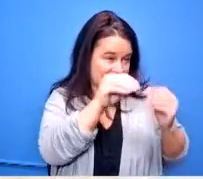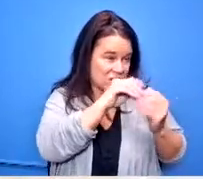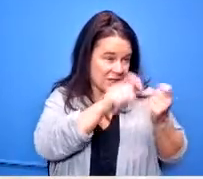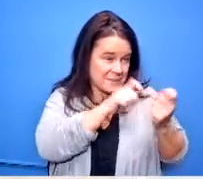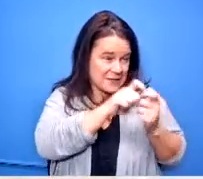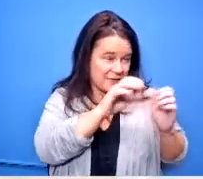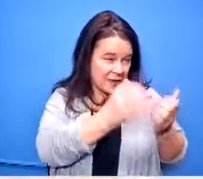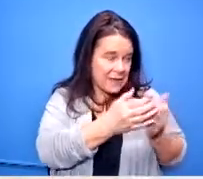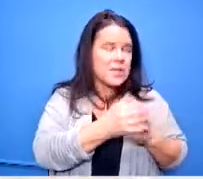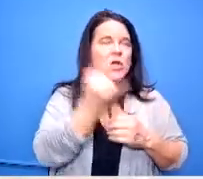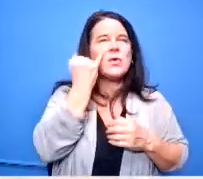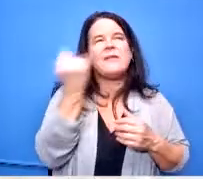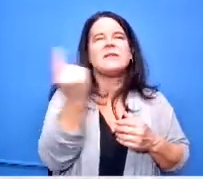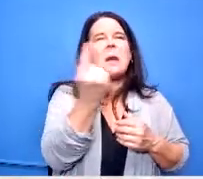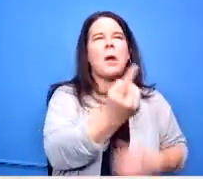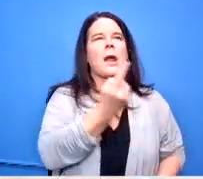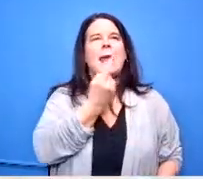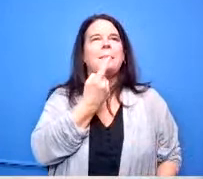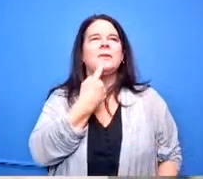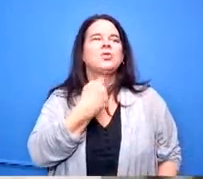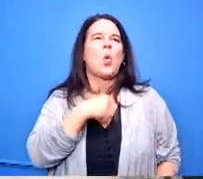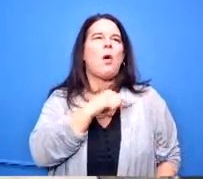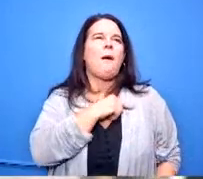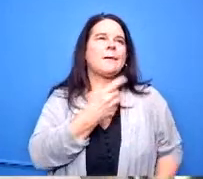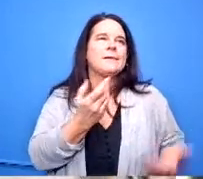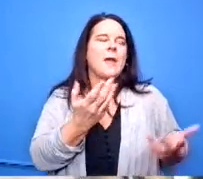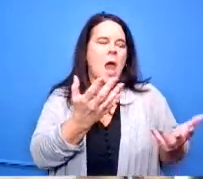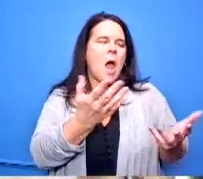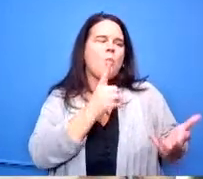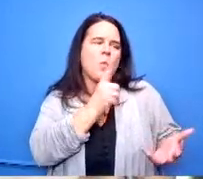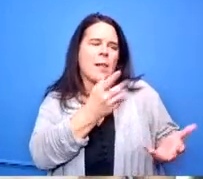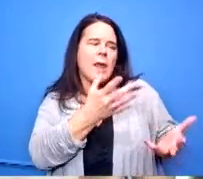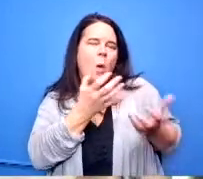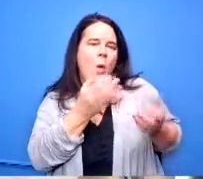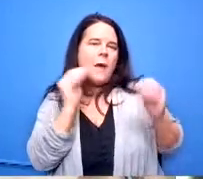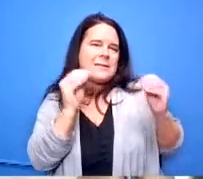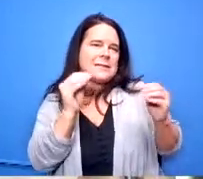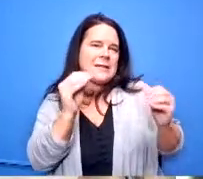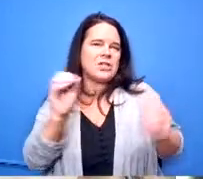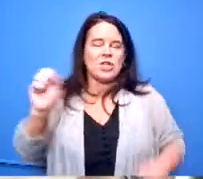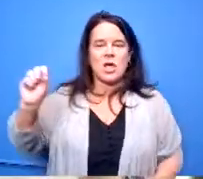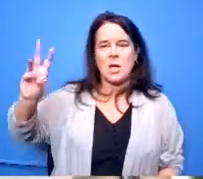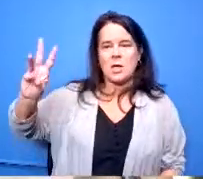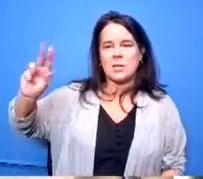to us and said you know i'd really like to teach i'd really like to teach swahili to my students